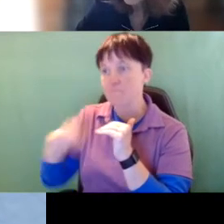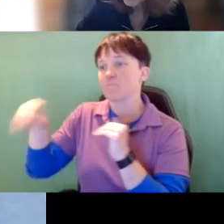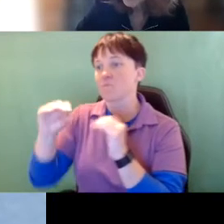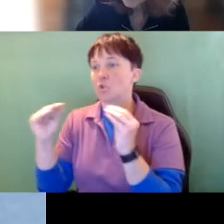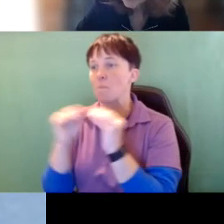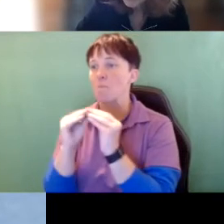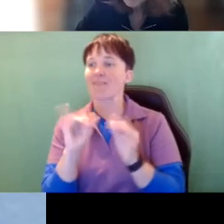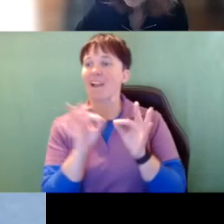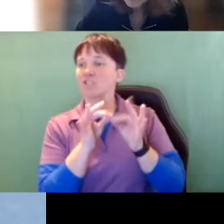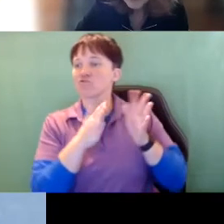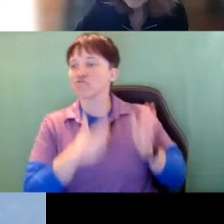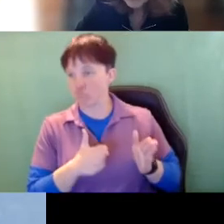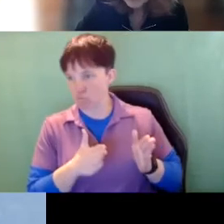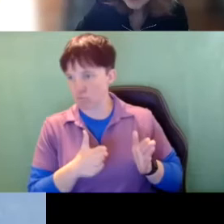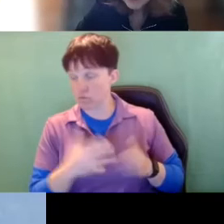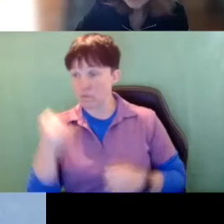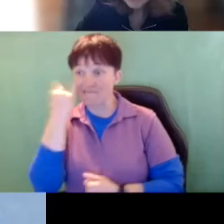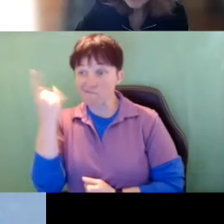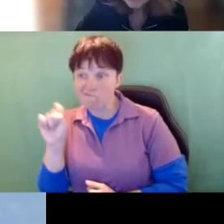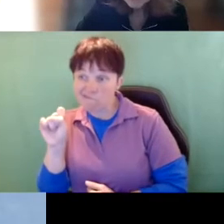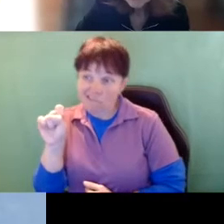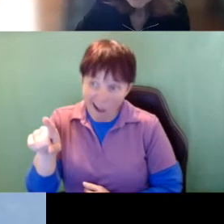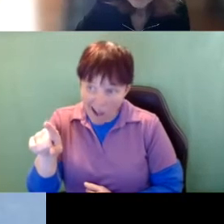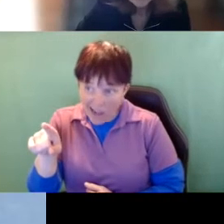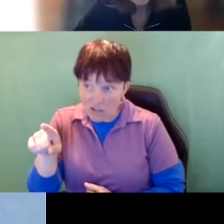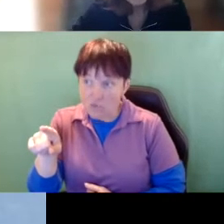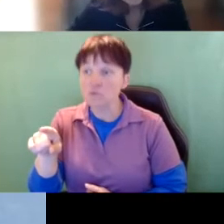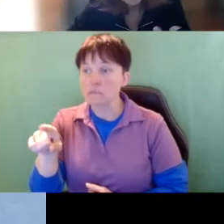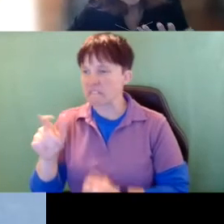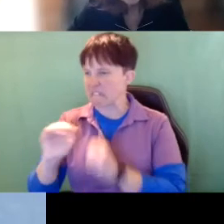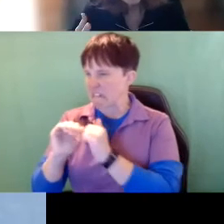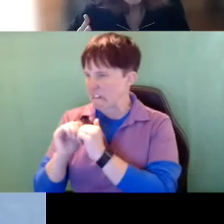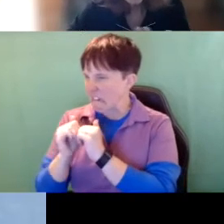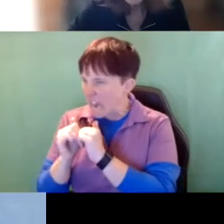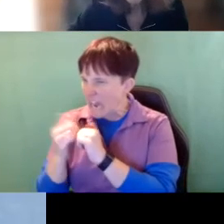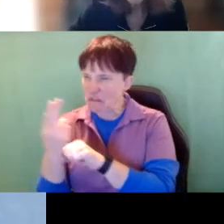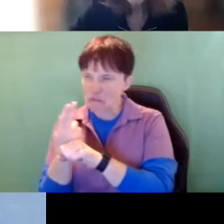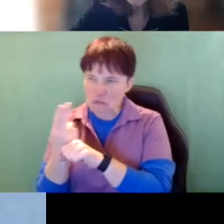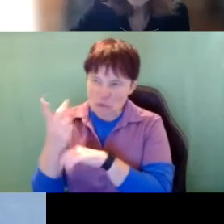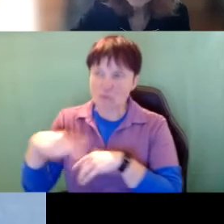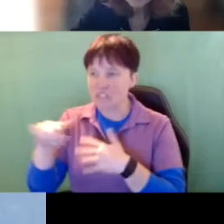So if someone asked you, and said, Well, how do you view them and what their training